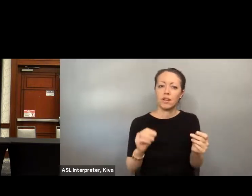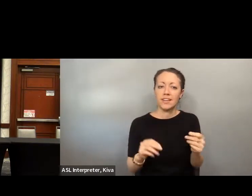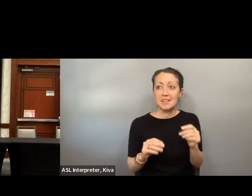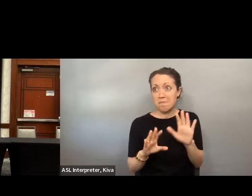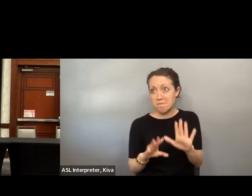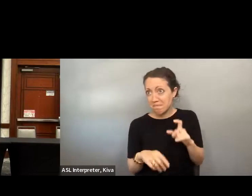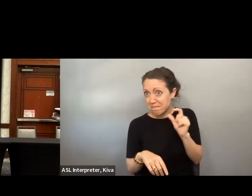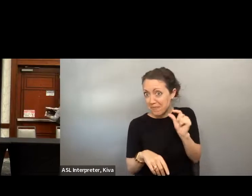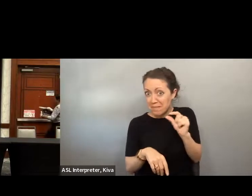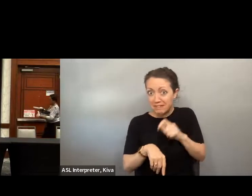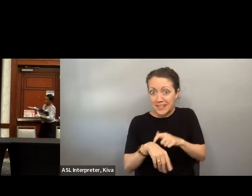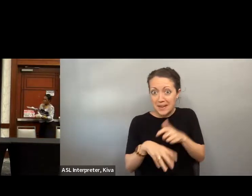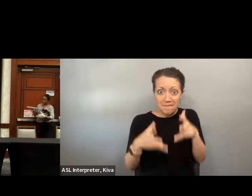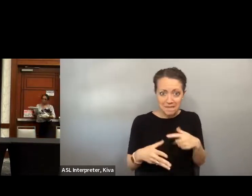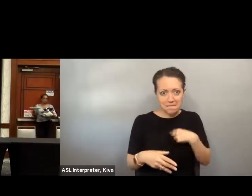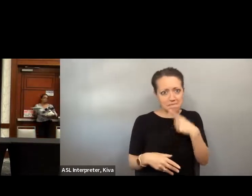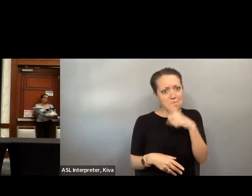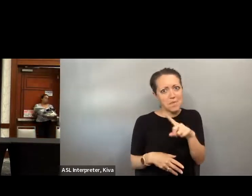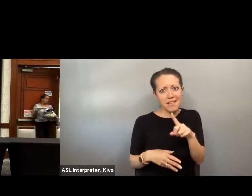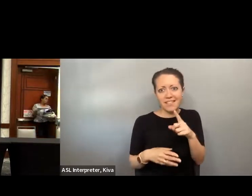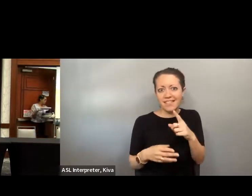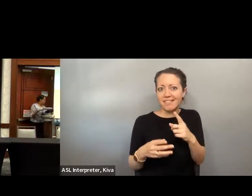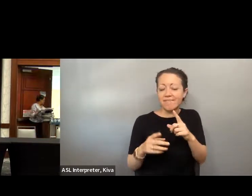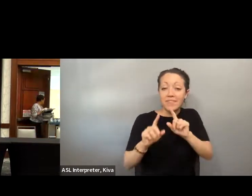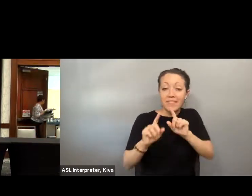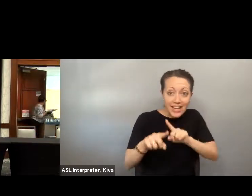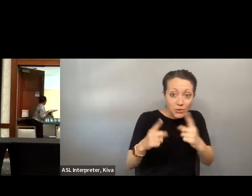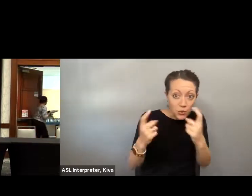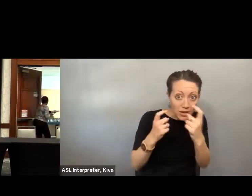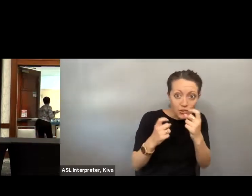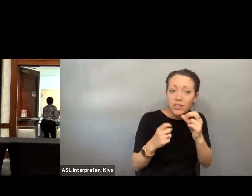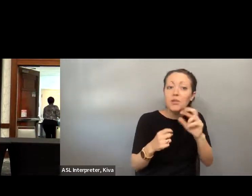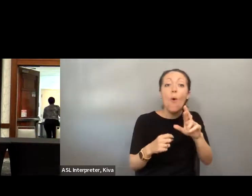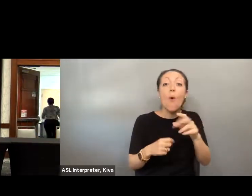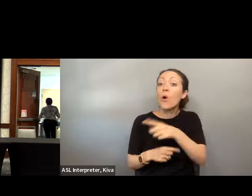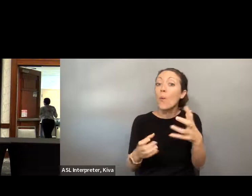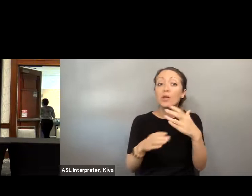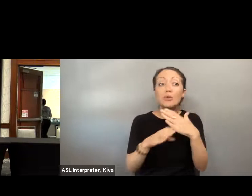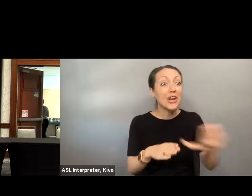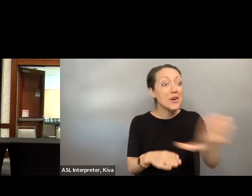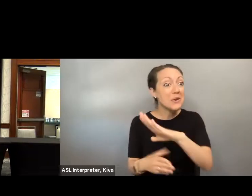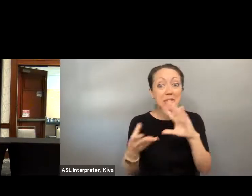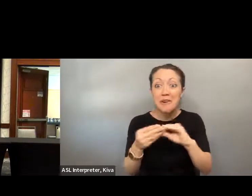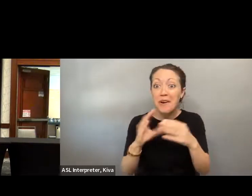access to the right to vote. So with that, I want to thank you. I have a little bit more time and I'd be happy to answer any